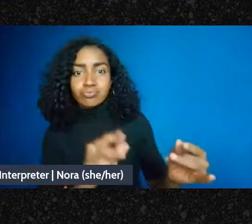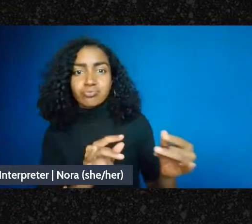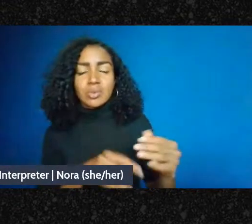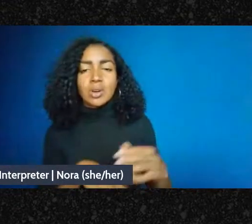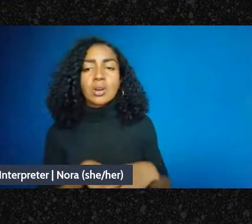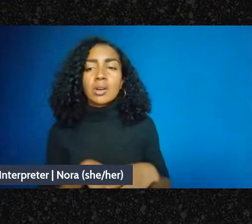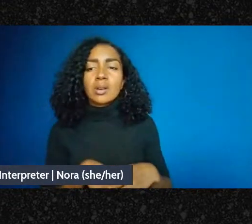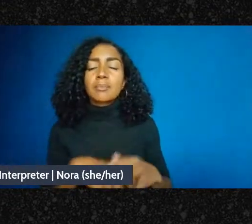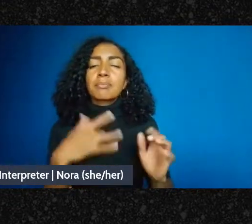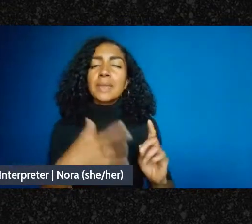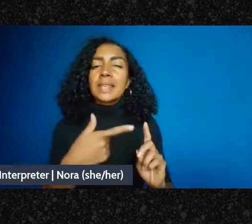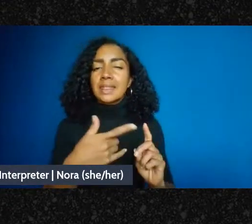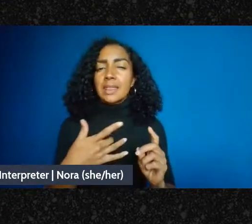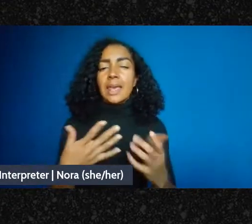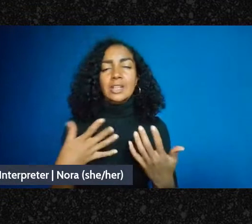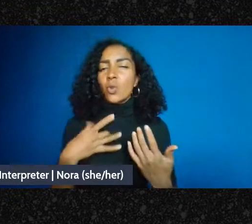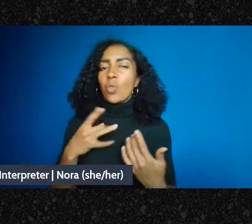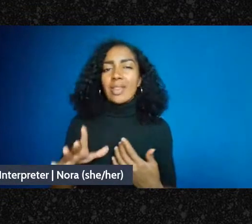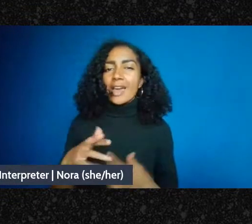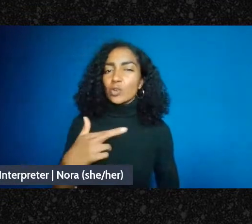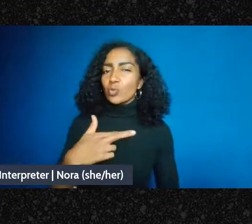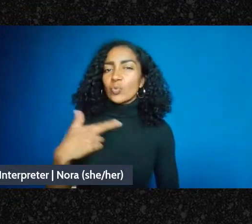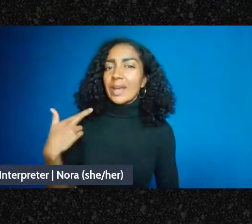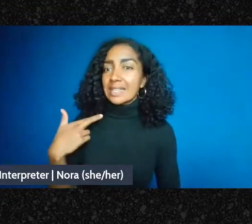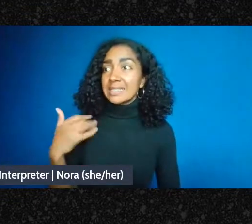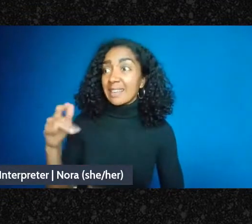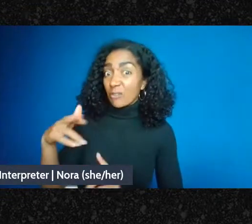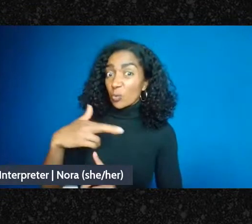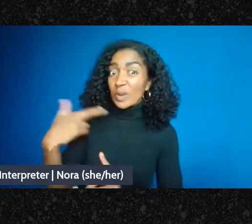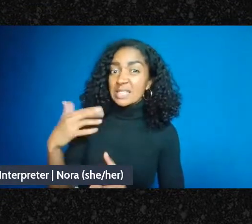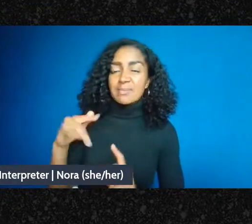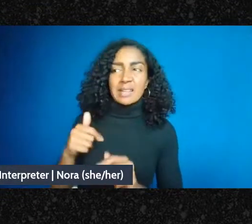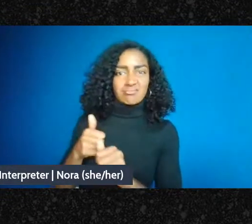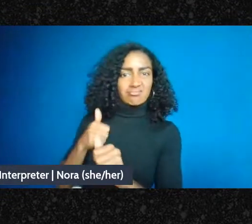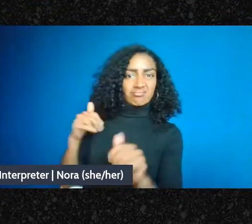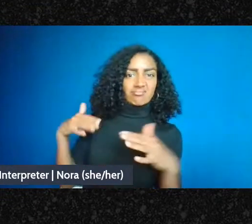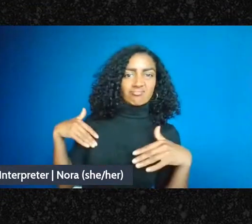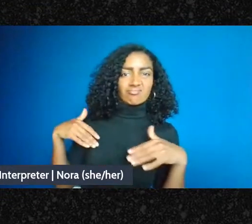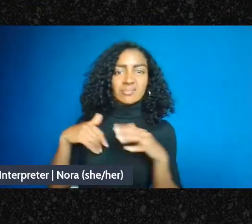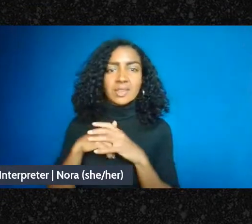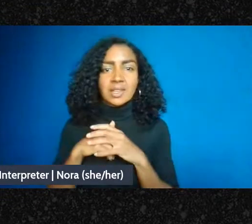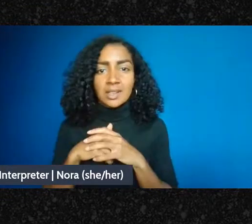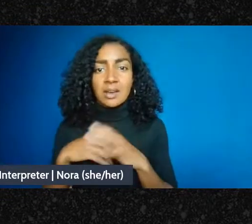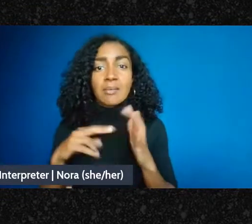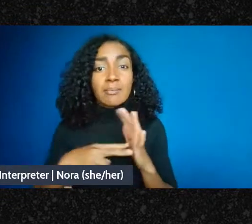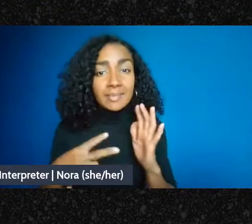a way that that many mutual aid groups may not be, and so they might be more conservative on funding